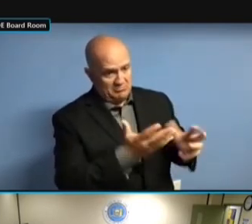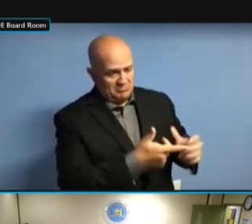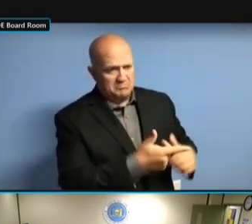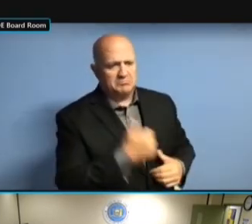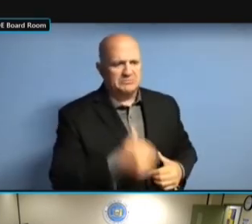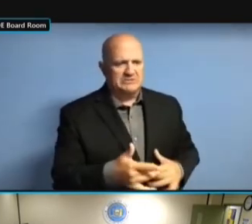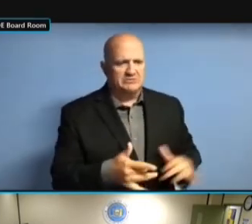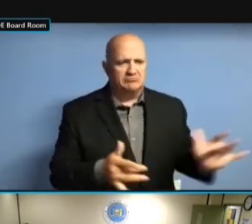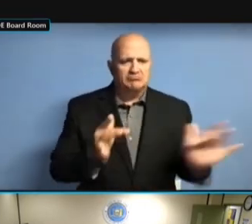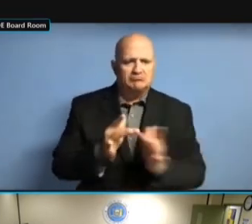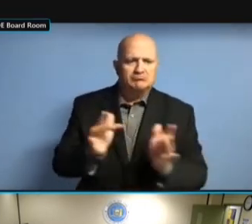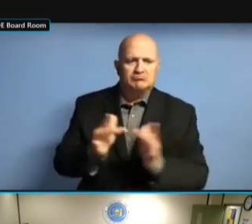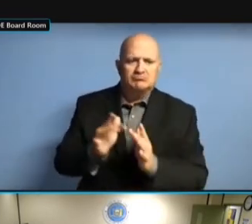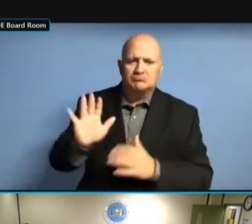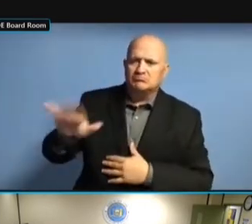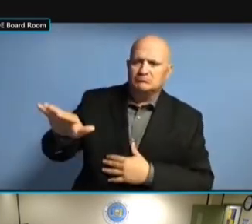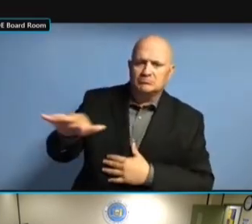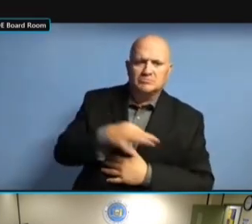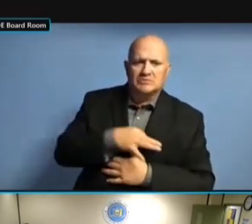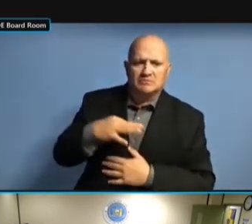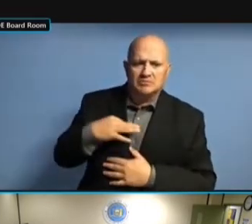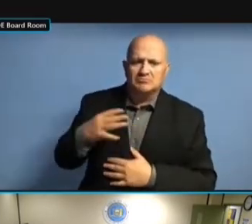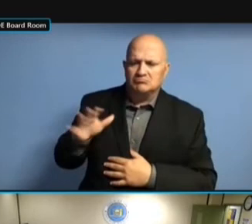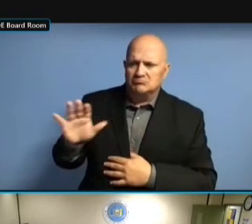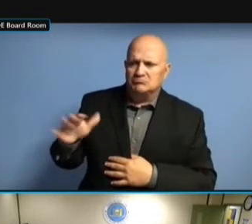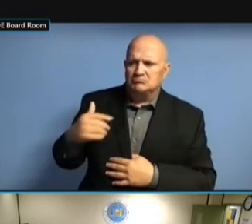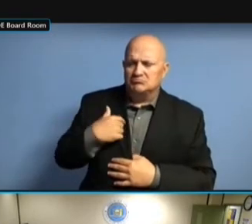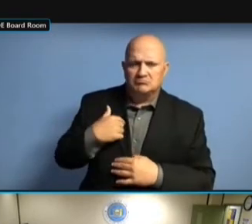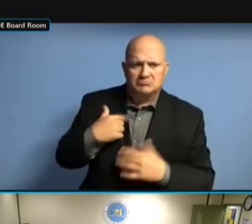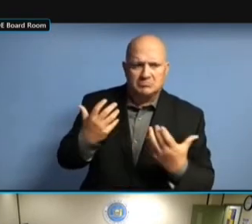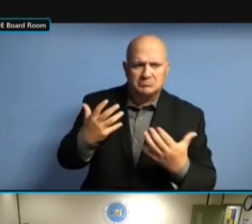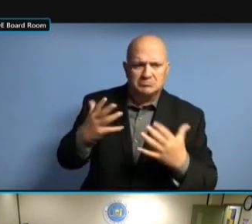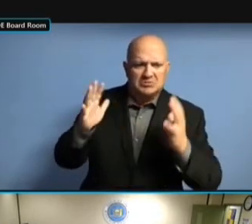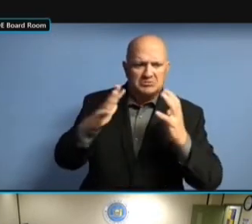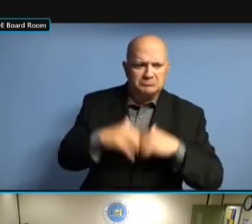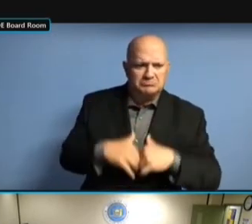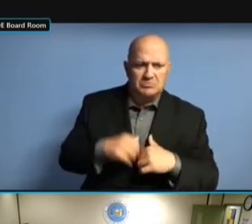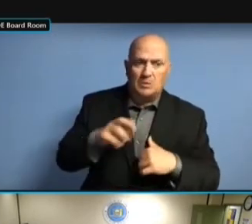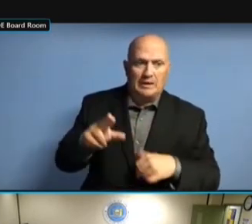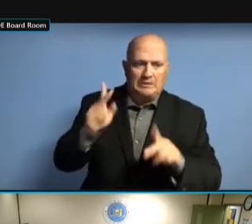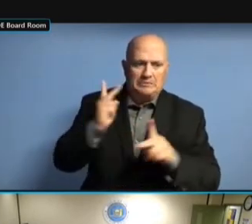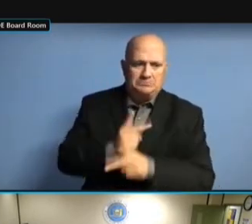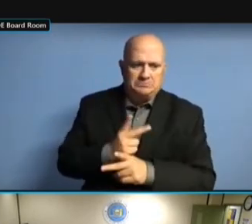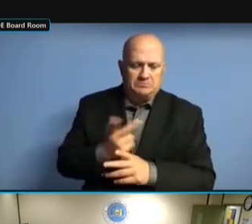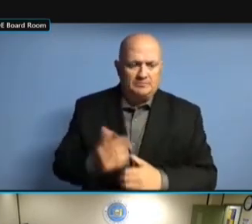THE PERSON ISN'T RUNNING BUT THE PERSON ISN'T RUNNING BUT THERE THE PERSON ISN'T RUNNING BUT THERE IS THE PERSON ISN'T RUNNING BUT THERE IS A THE PERSON ISN'T RUNNING BUT THERE IS A QUESTION THE PERSON ISN'T RUNNING BUT THERE IS A QUESTION ABOUT THERE IS A QUESTION ABOUT THERE IS A QUESTION ABOUT EXPENDITURES THERE IS A QUESTION ABOUT EXPENDITURES AND THERE IS A QUESTION ABOUT EXPENDITURES AND SO THERE IS A QUESTION ABOUT EXPENDITURES AND SO ON? EXPENDITURES AND SO ON? EXPENDITURES AND SO ON? AND EXPENDITURES AND SO ON? AND NOW EXPENDITURES AND SO ON? AND NOW THAT EXPENDITURES AND SO ON? AND NOW THAT COMMITTEE EXPENDITURES AND SO ON? AND NOW THAT COMMITTEE IS AND NOW THAT COMMITTEE IS AND NOW THAT COMMITTEE IS SITTING